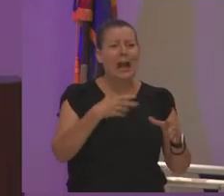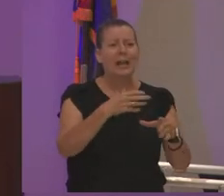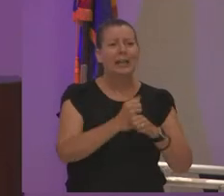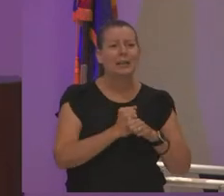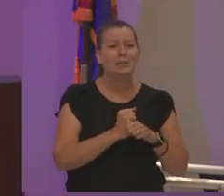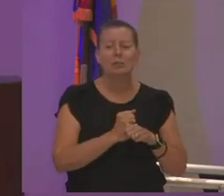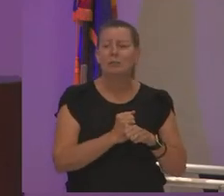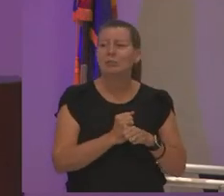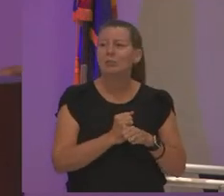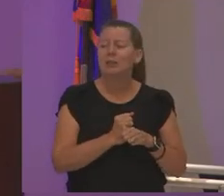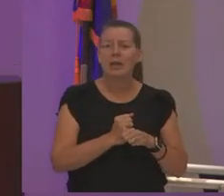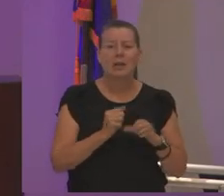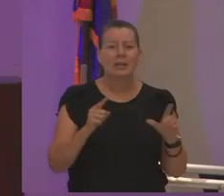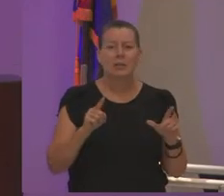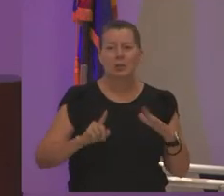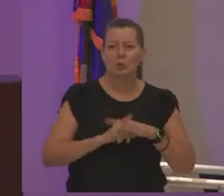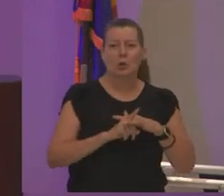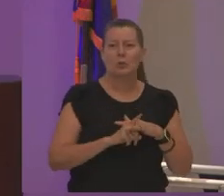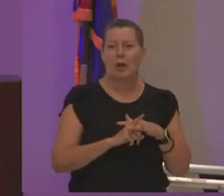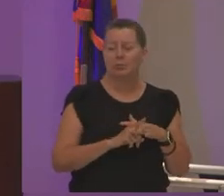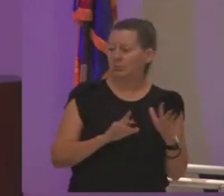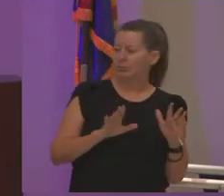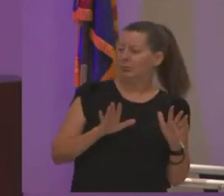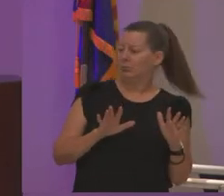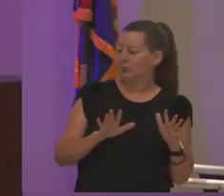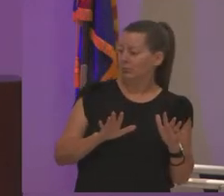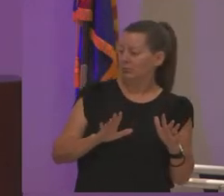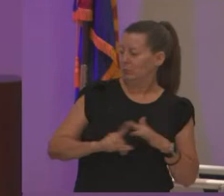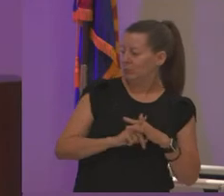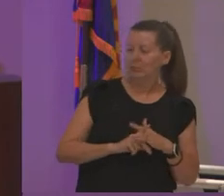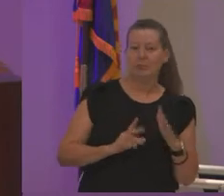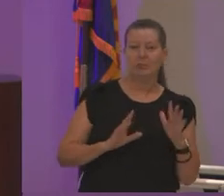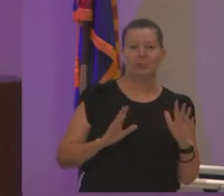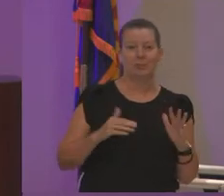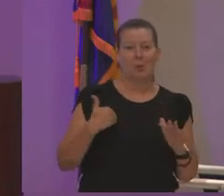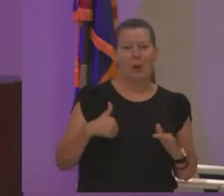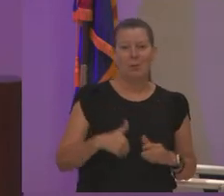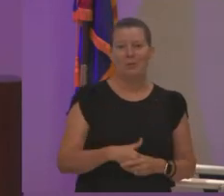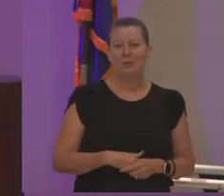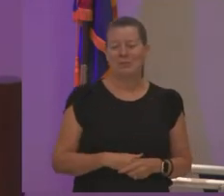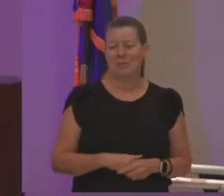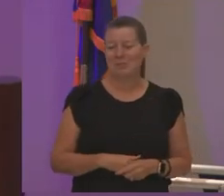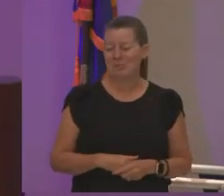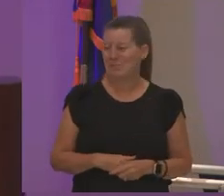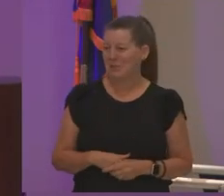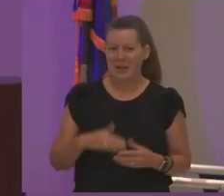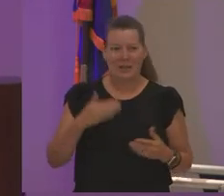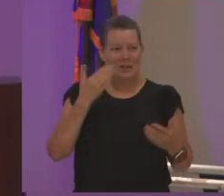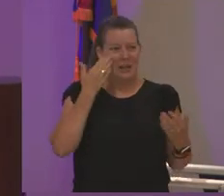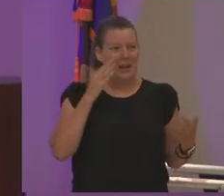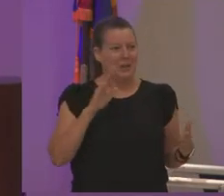like stealth he just shows up i'm like where'd you come from where'd you come from where'd you come from i don't even know where he comes from sometimes